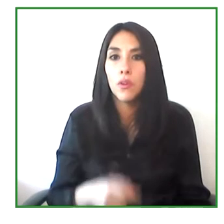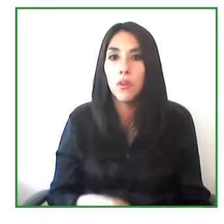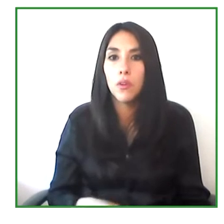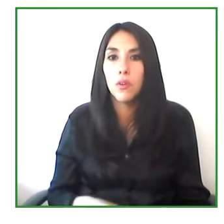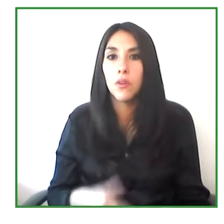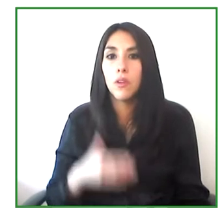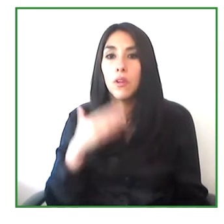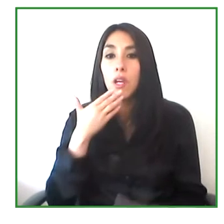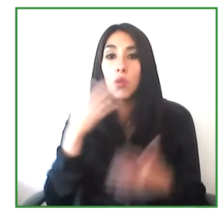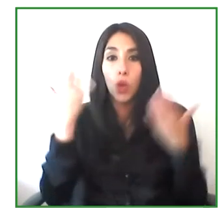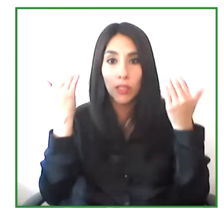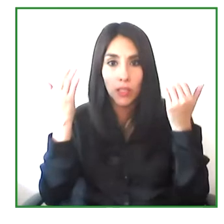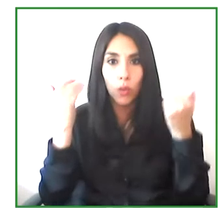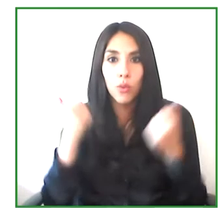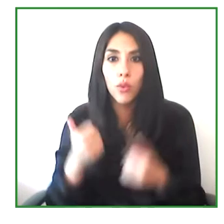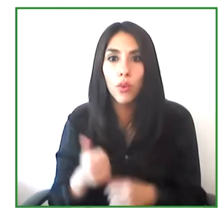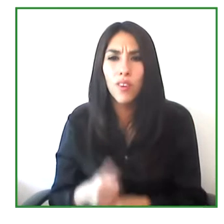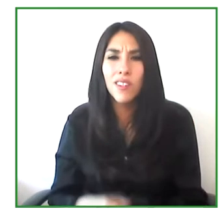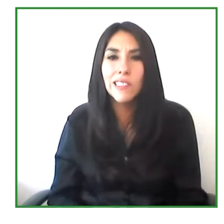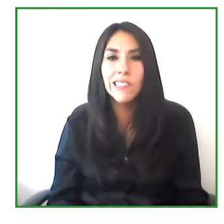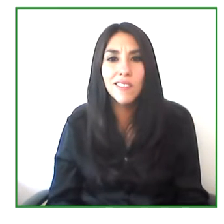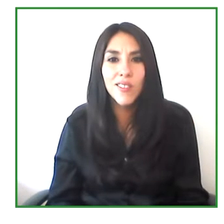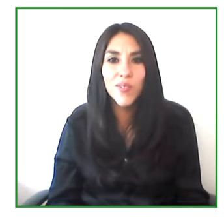my hair is curly. And.